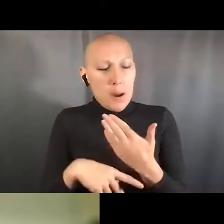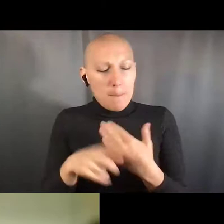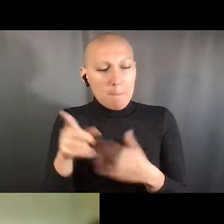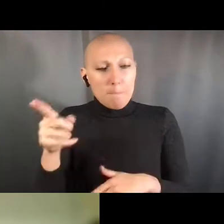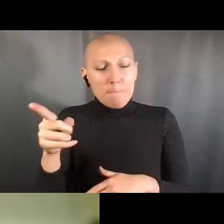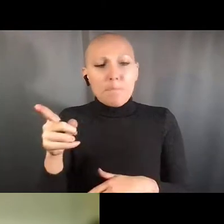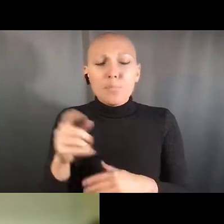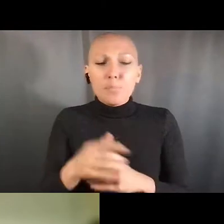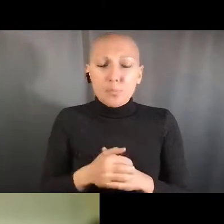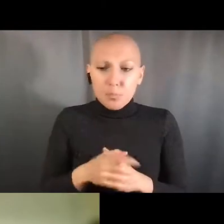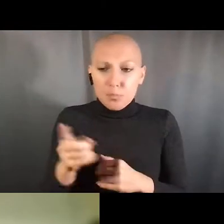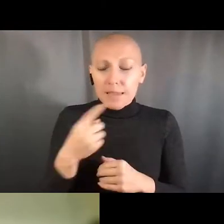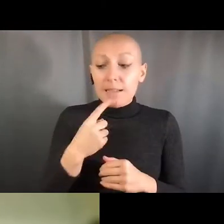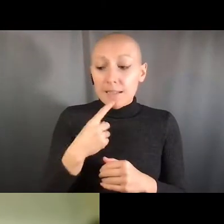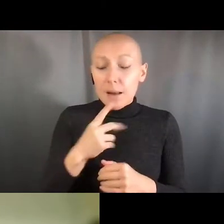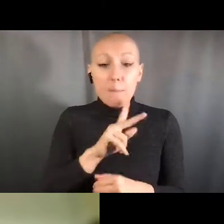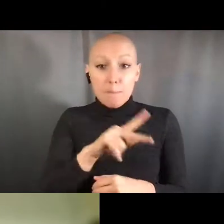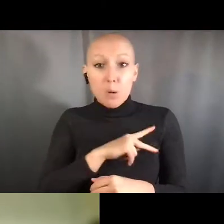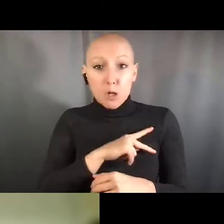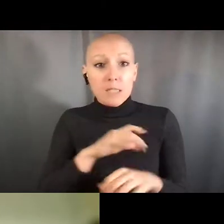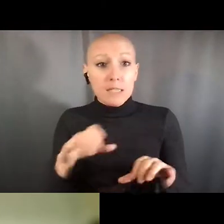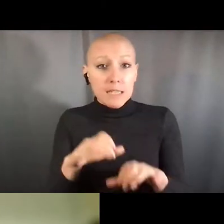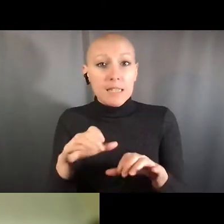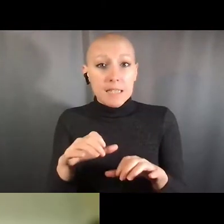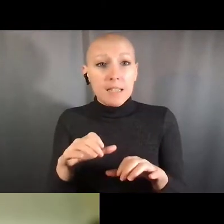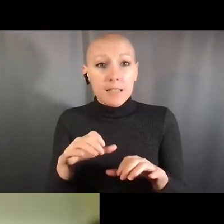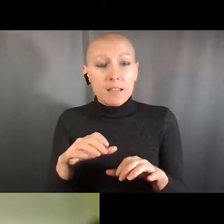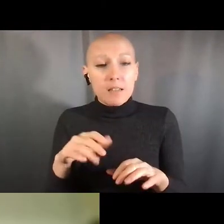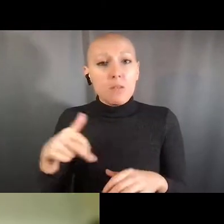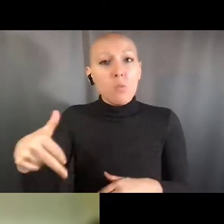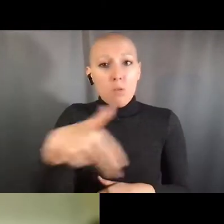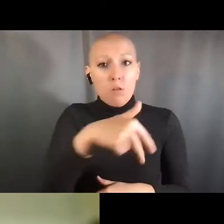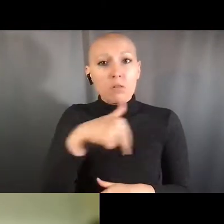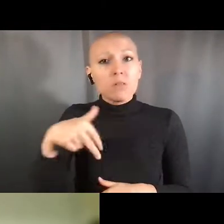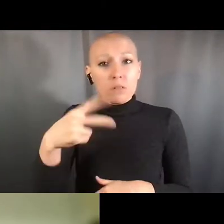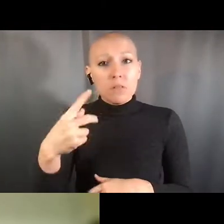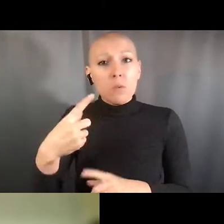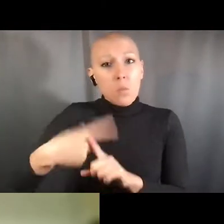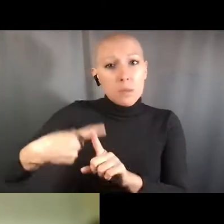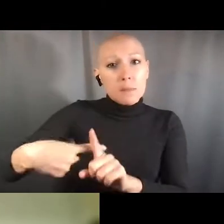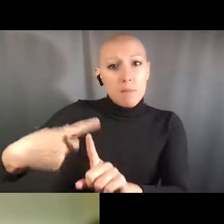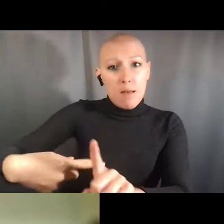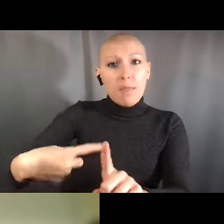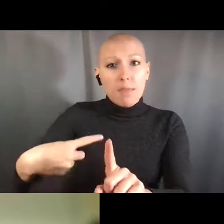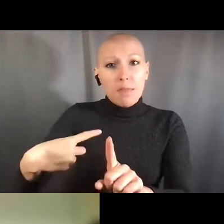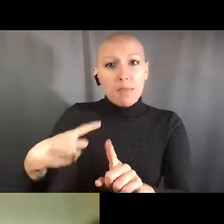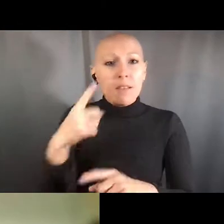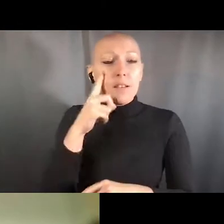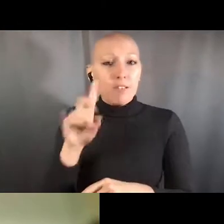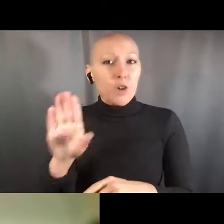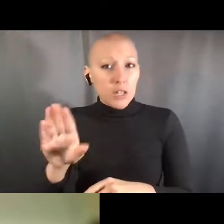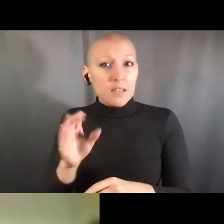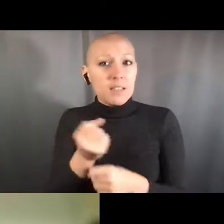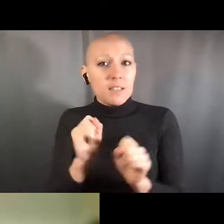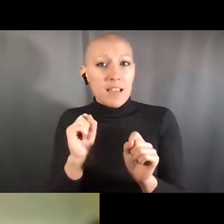we're doing in terms of funding, in terms of the policies within our funding announcements, in terms of the new funding programs